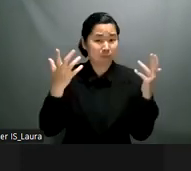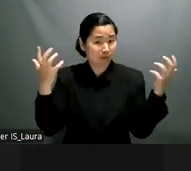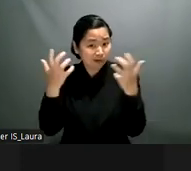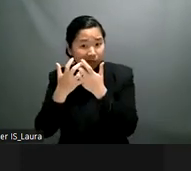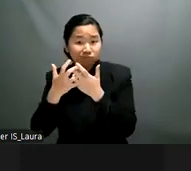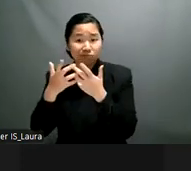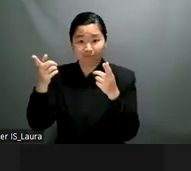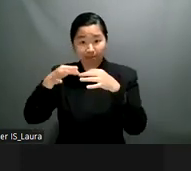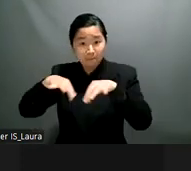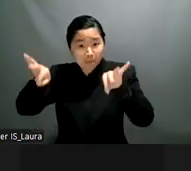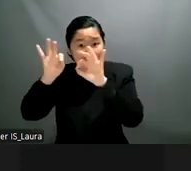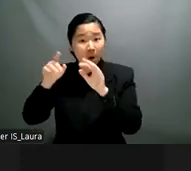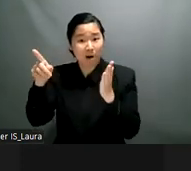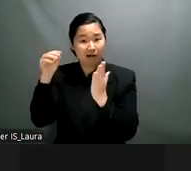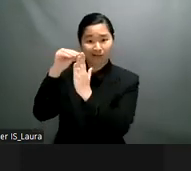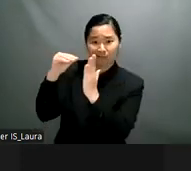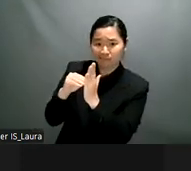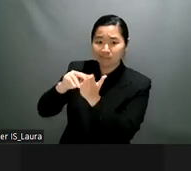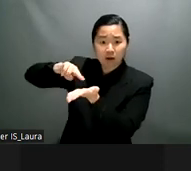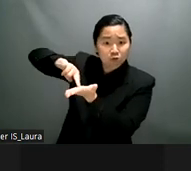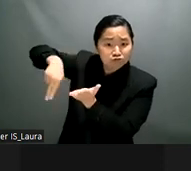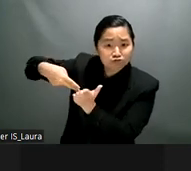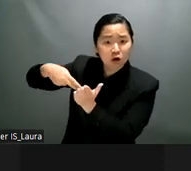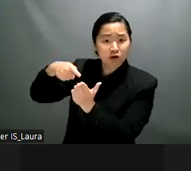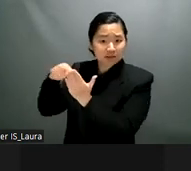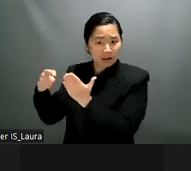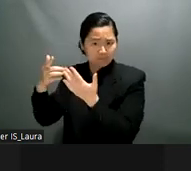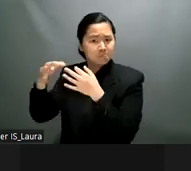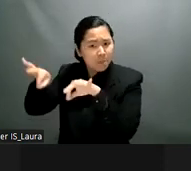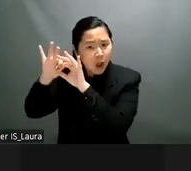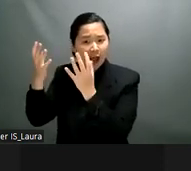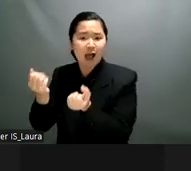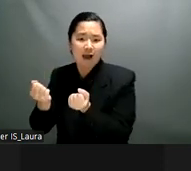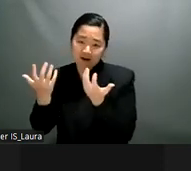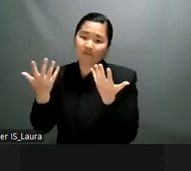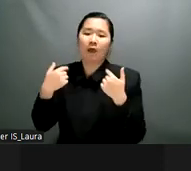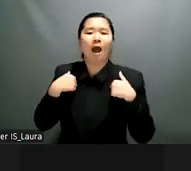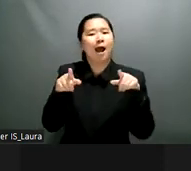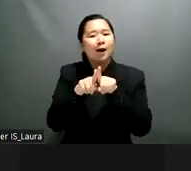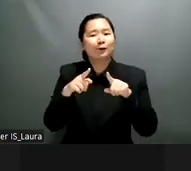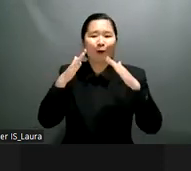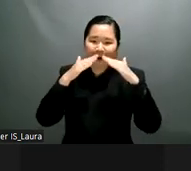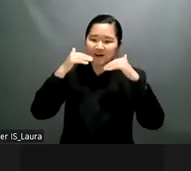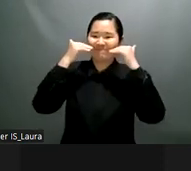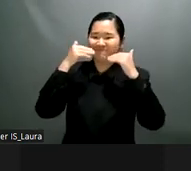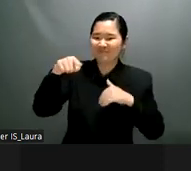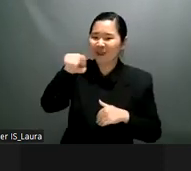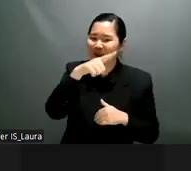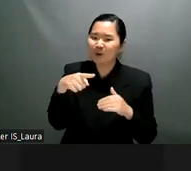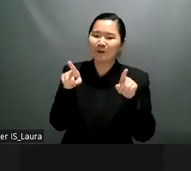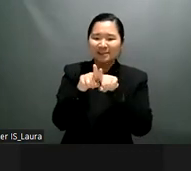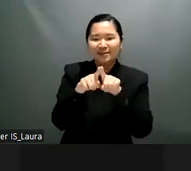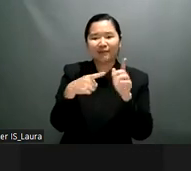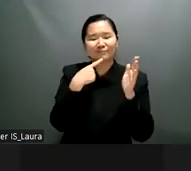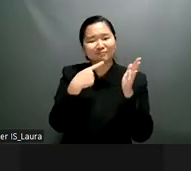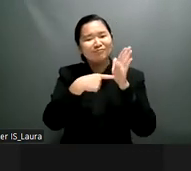disabilities very very vulnerable in this issue and i i cannot you know say enough thank to you